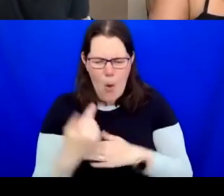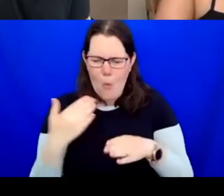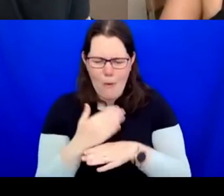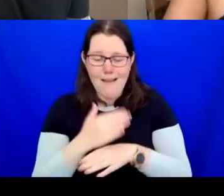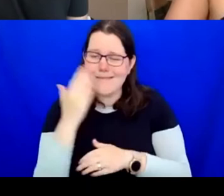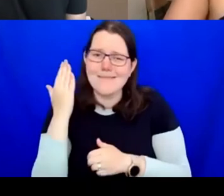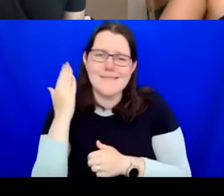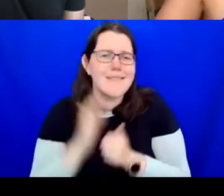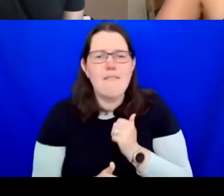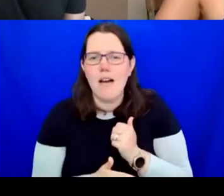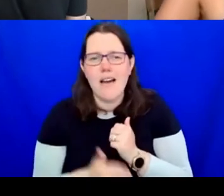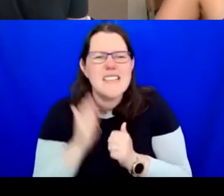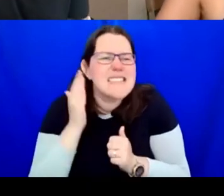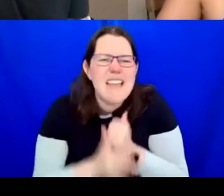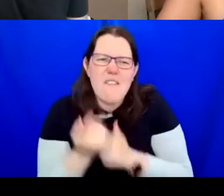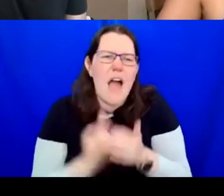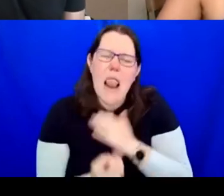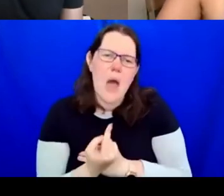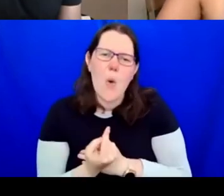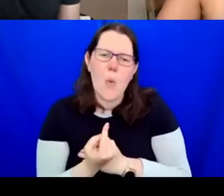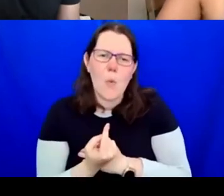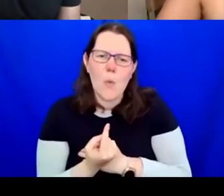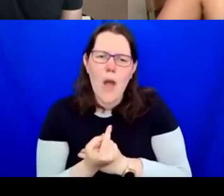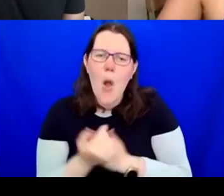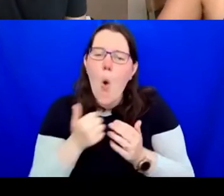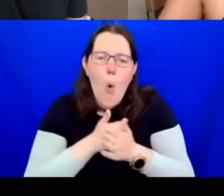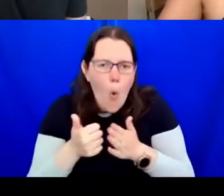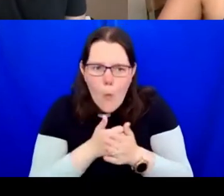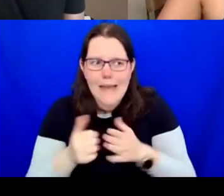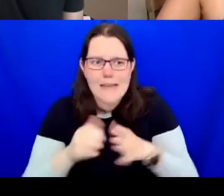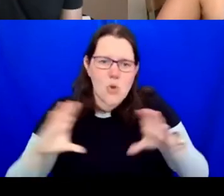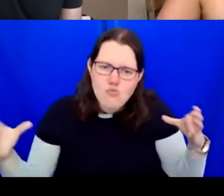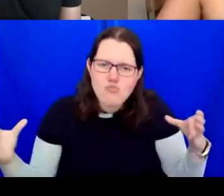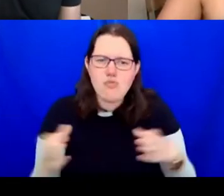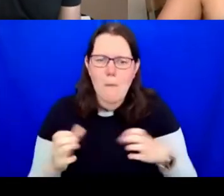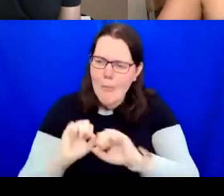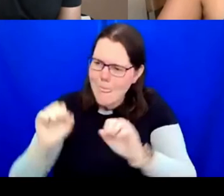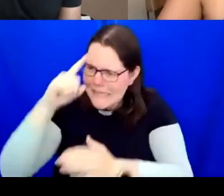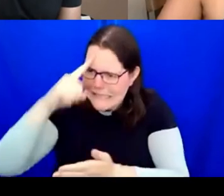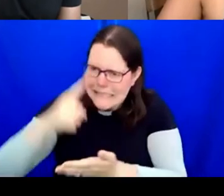decisions of various people. I am somebody who is very part of it is also letting go of your ego,